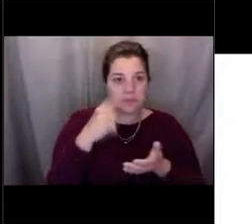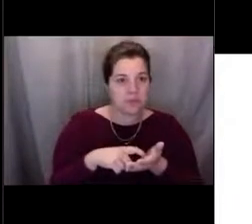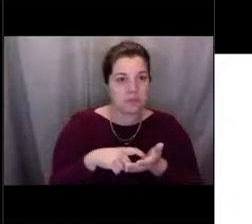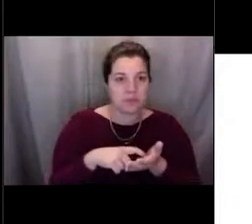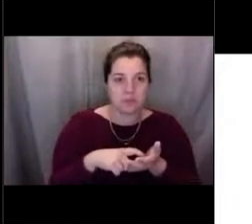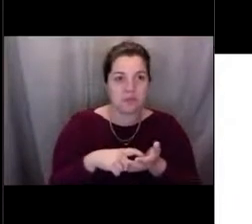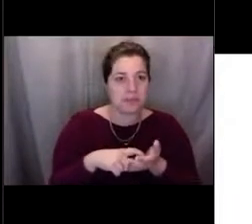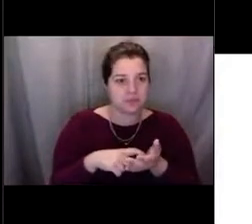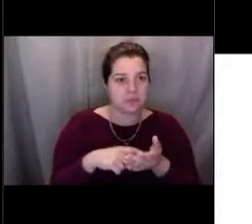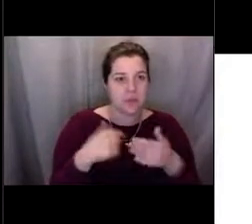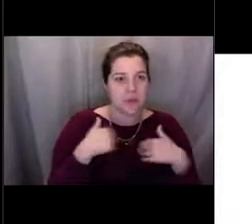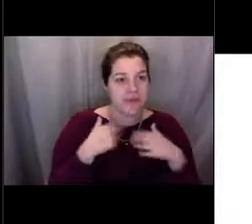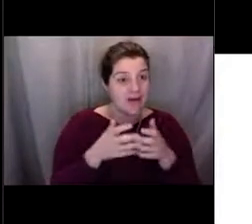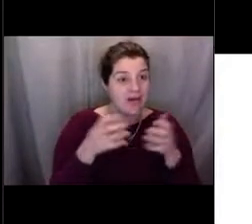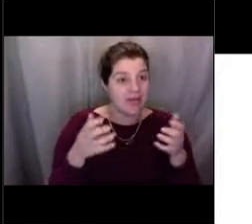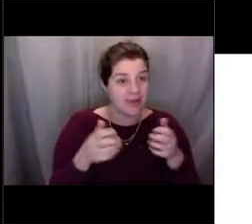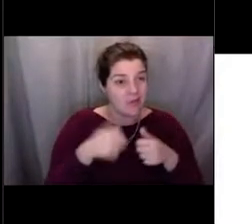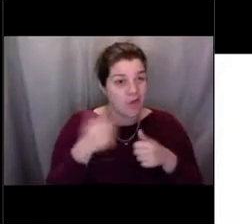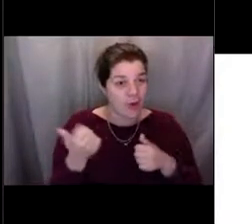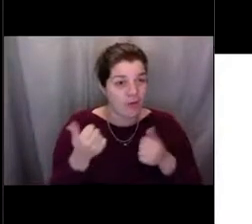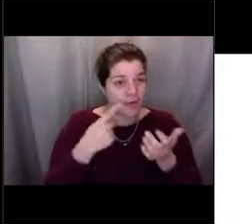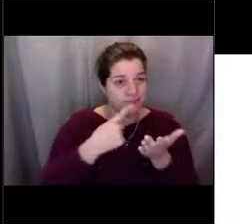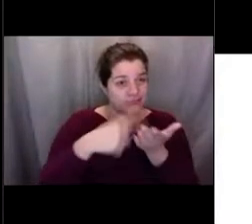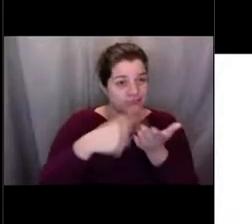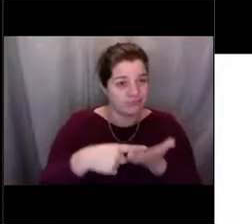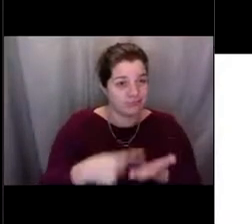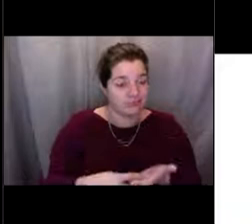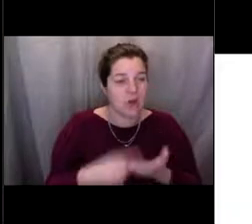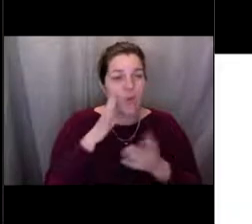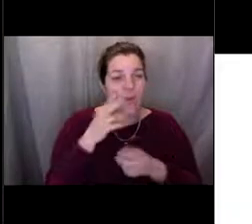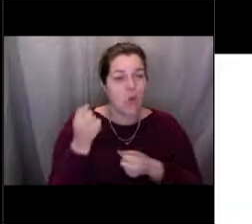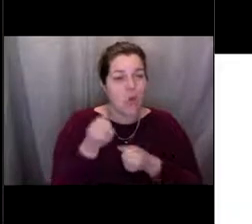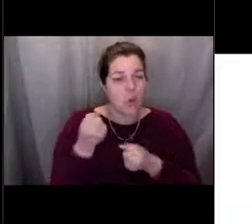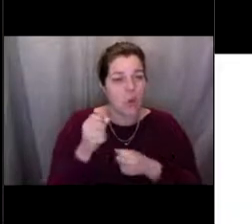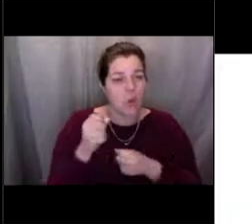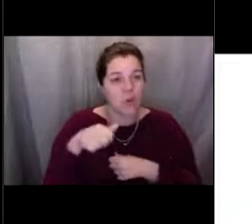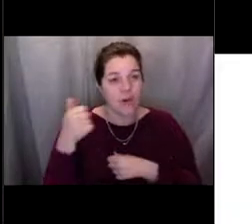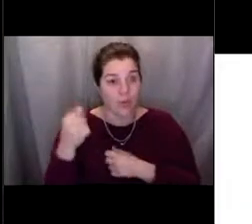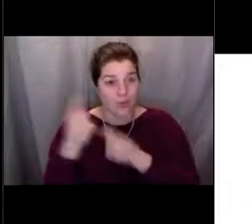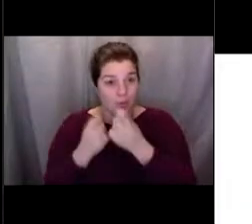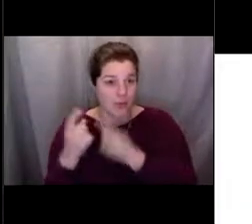we have a lot of other stuff to cover, so maybe I'll hold onto that and we can go onto the next section.